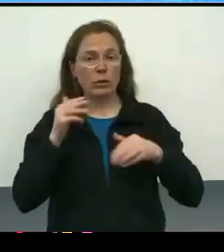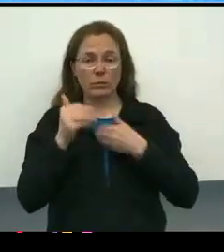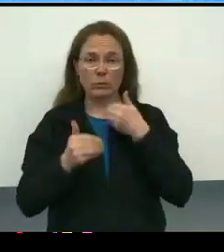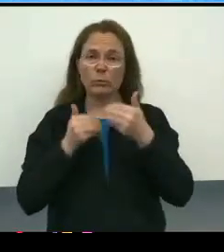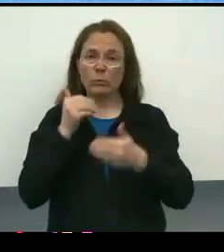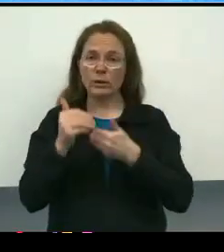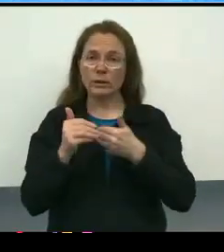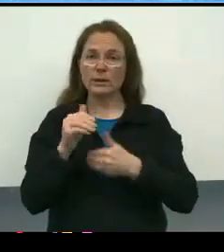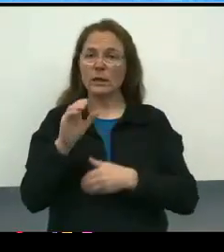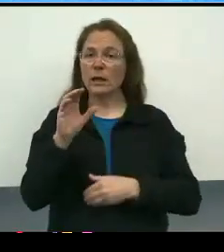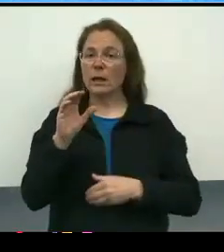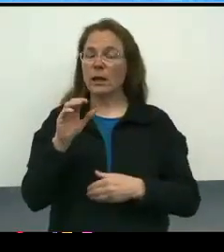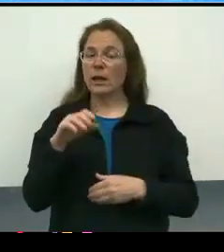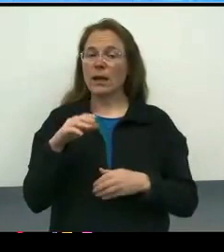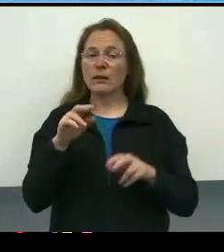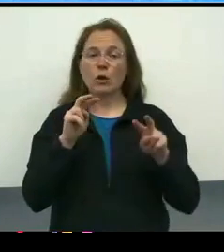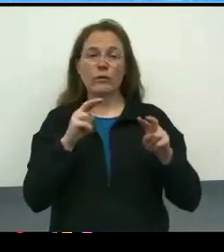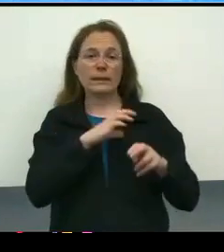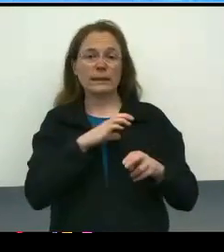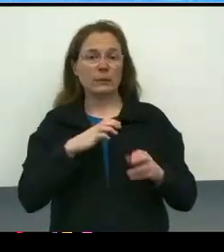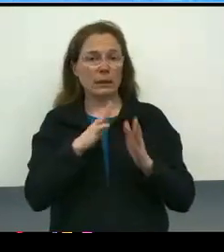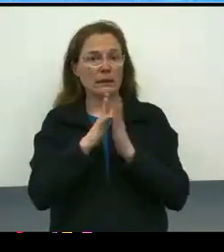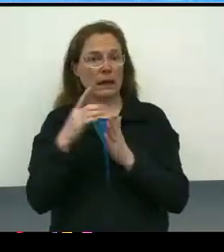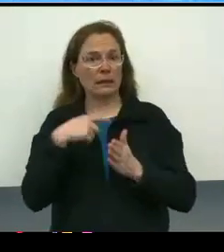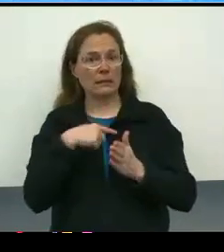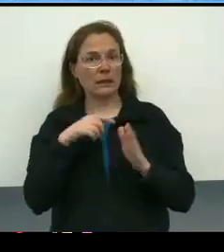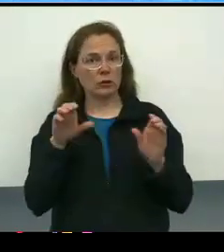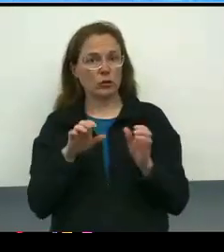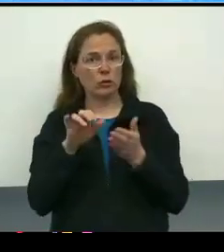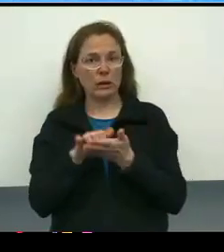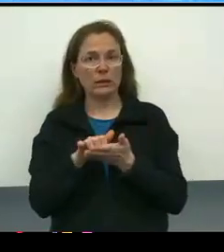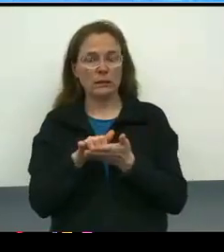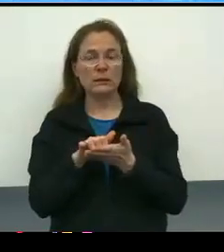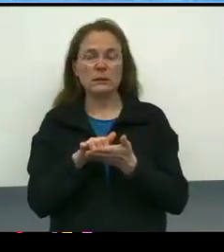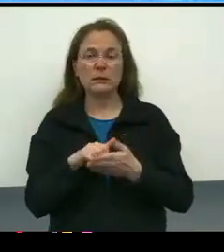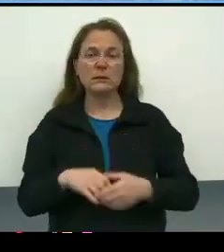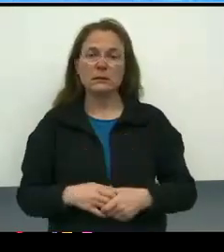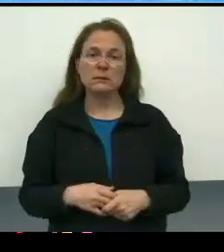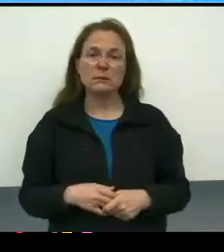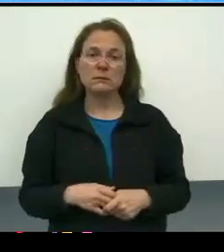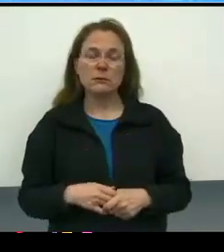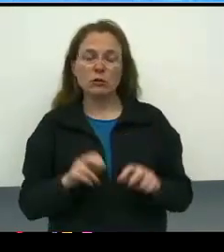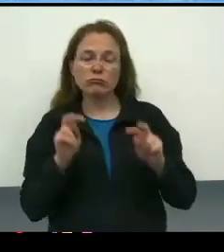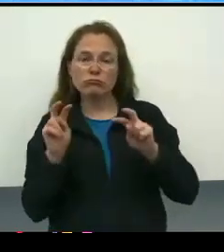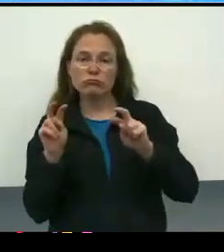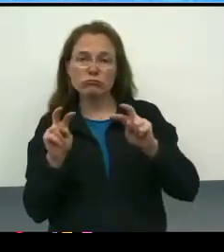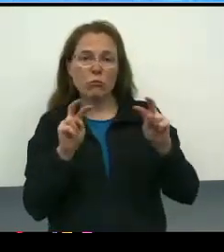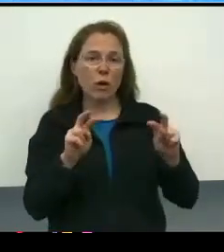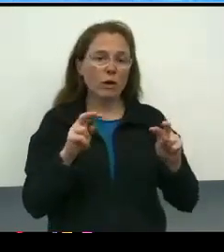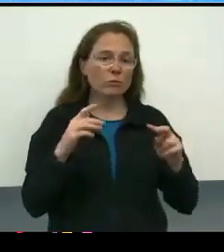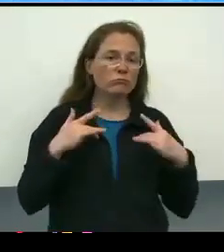that the oversight committee has asked us to use to track progress both for them and for you.